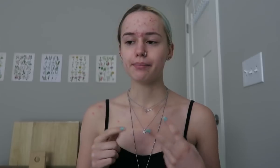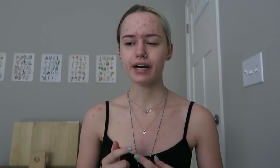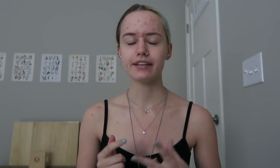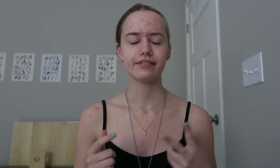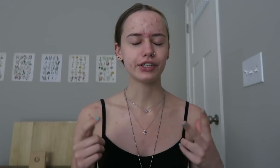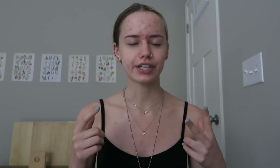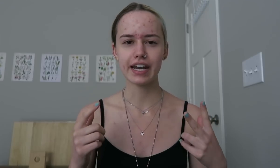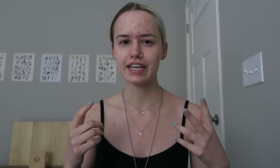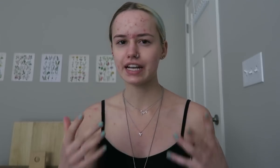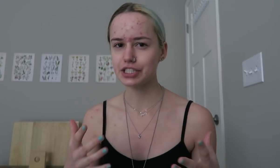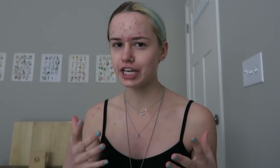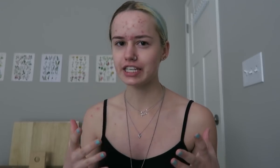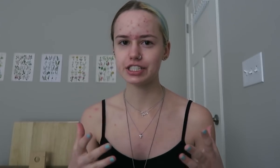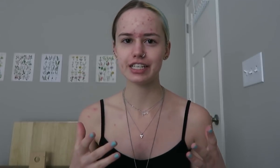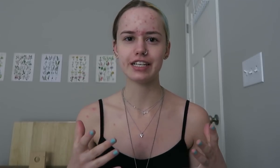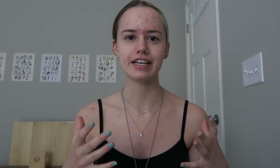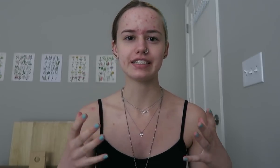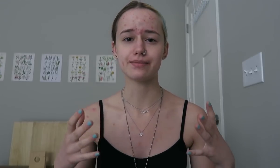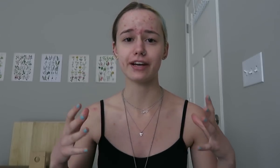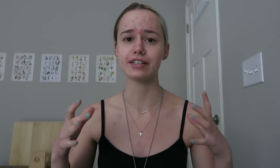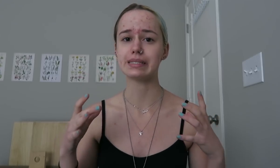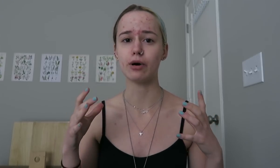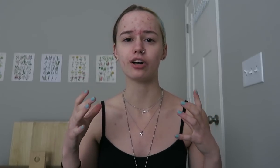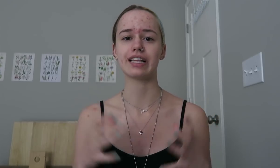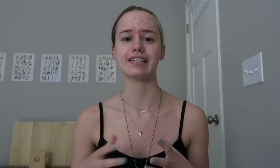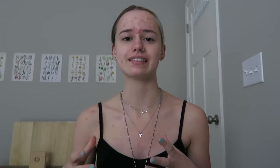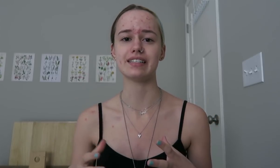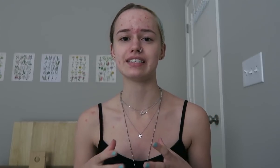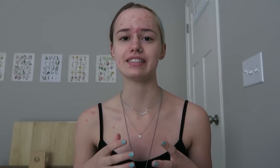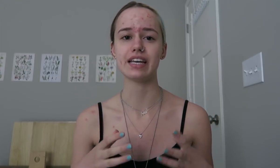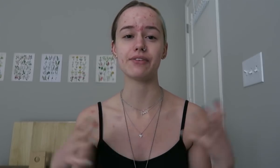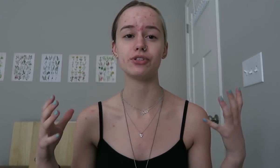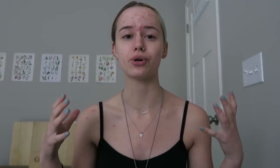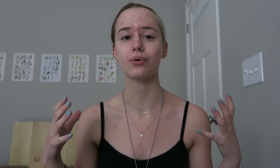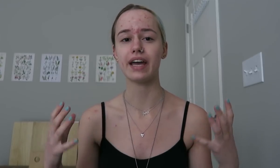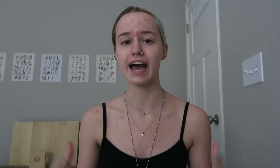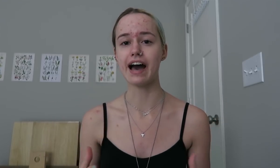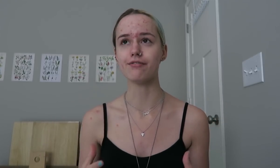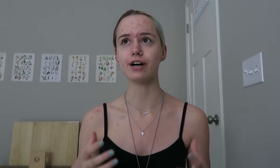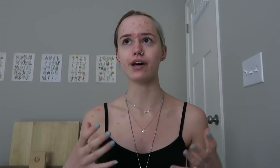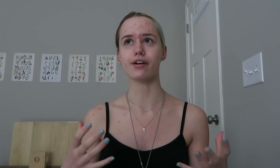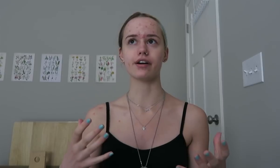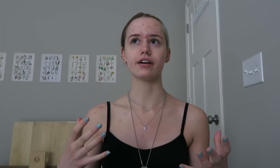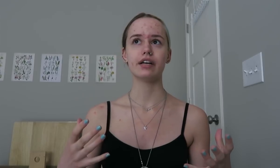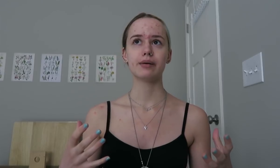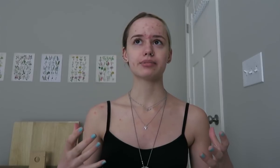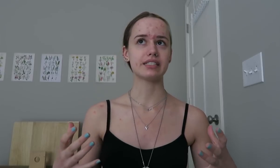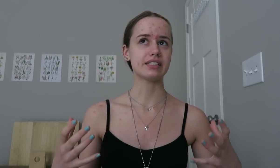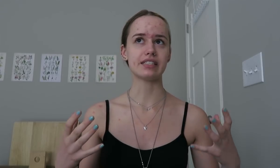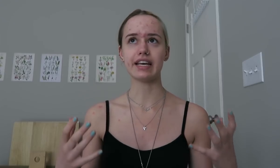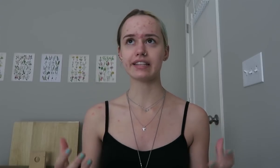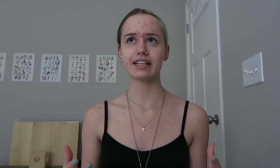But, you're getting an education and it's very small class sizes, and if you don't have other places to take the